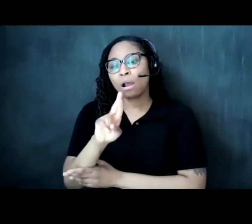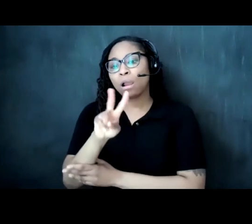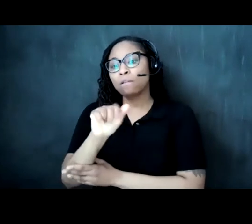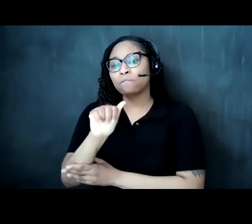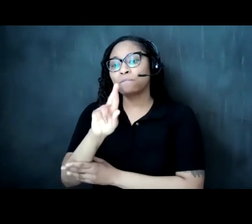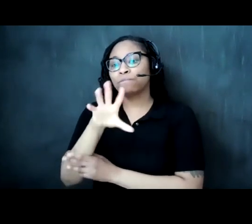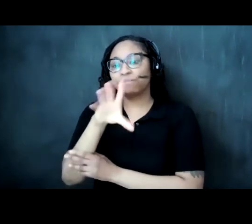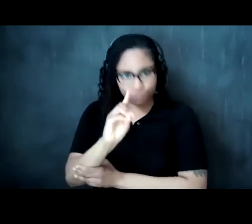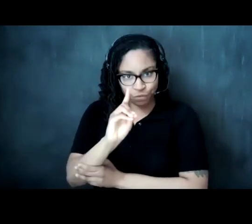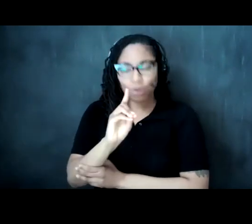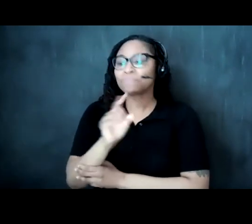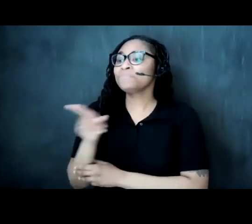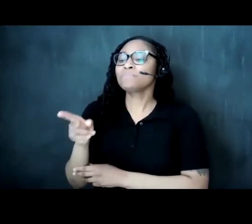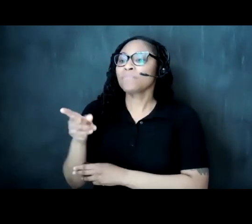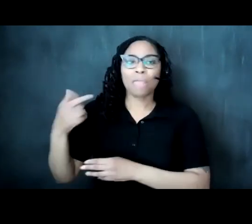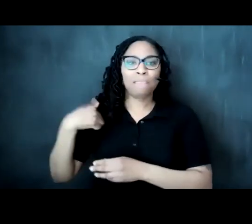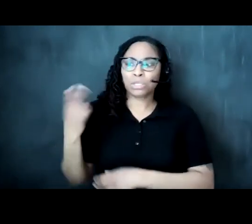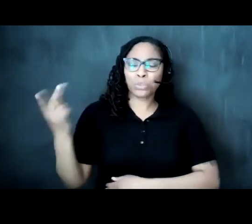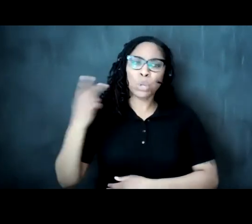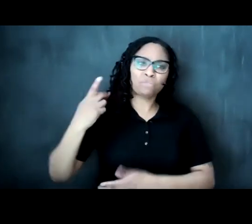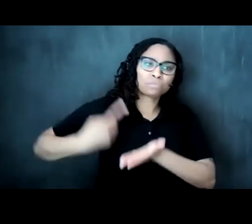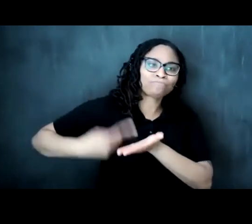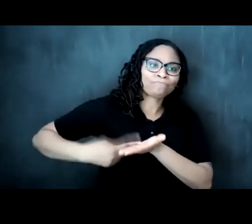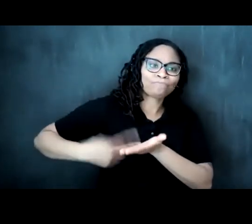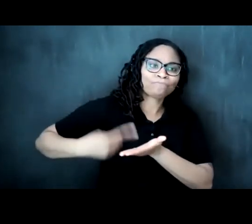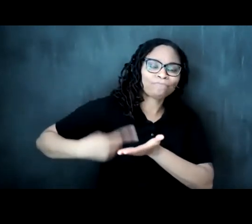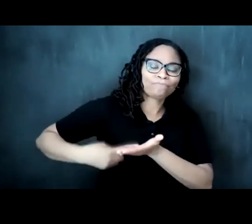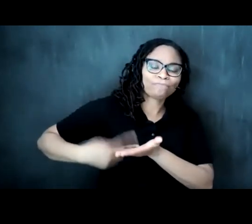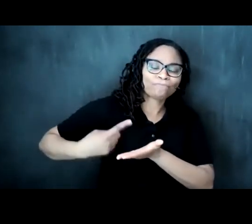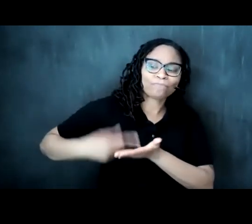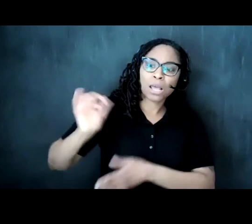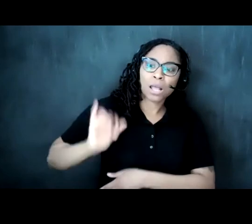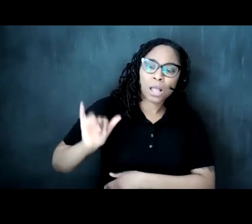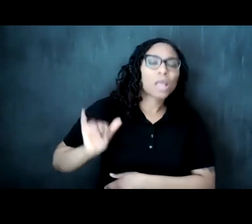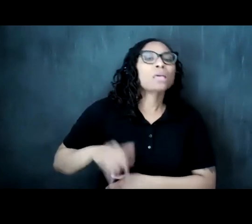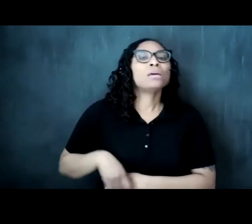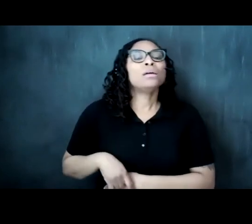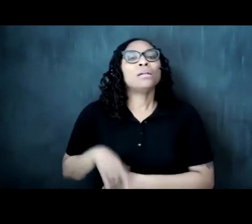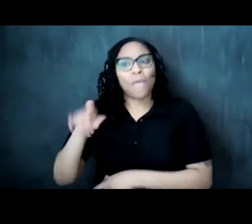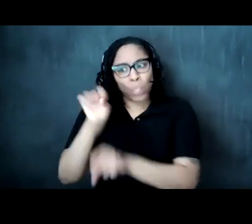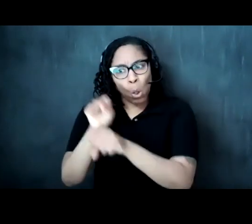the work that you all are trying to do uh there at the evanston arts center and how that might impact